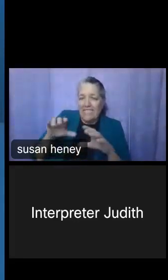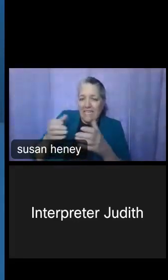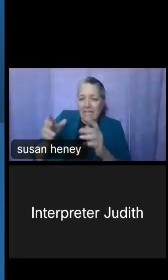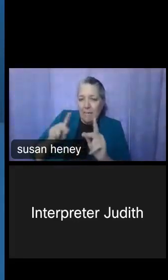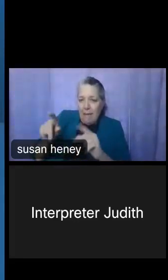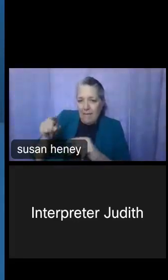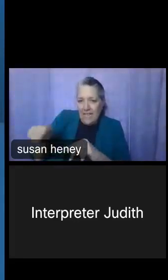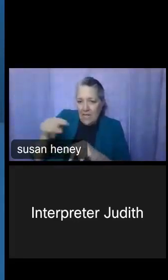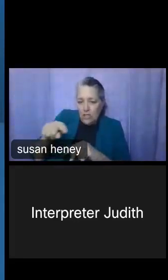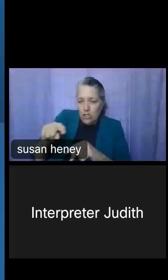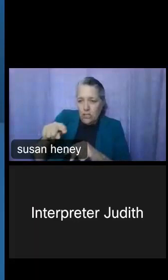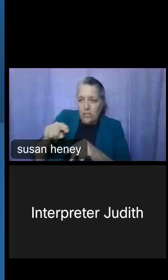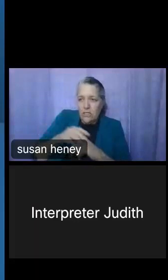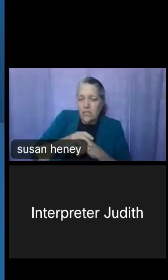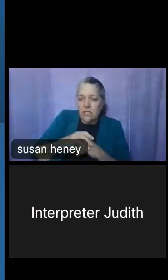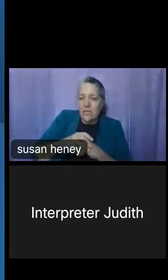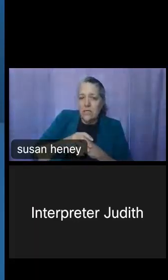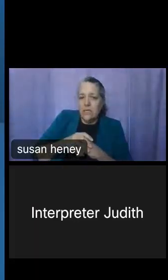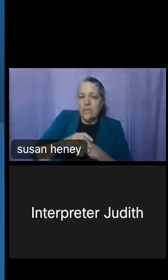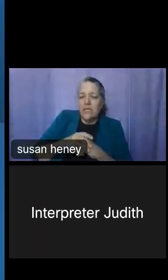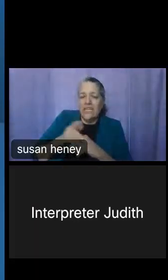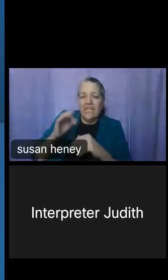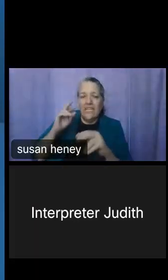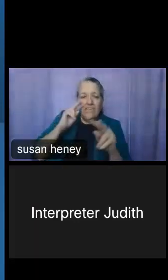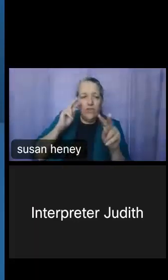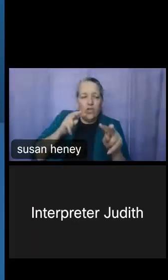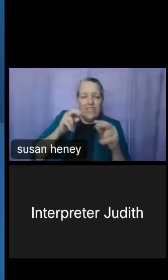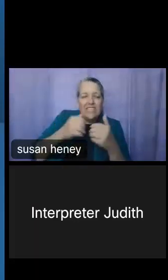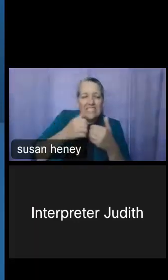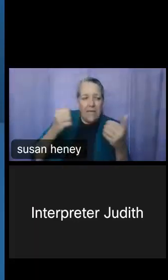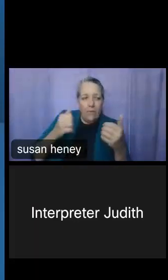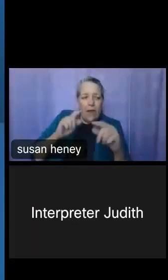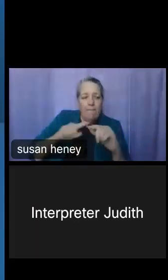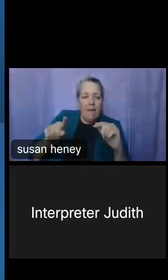to look at these separately to get some information, but not really definitive numbers.